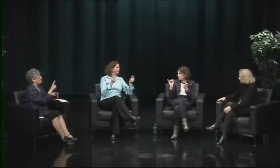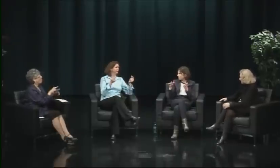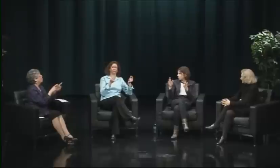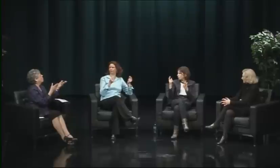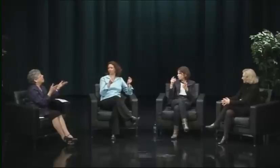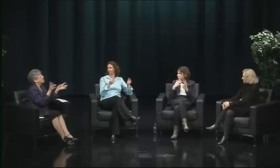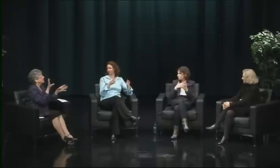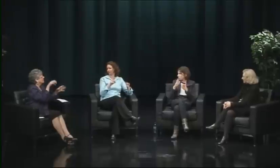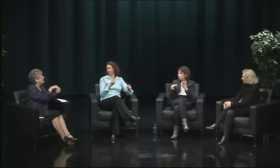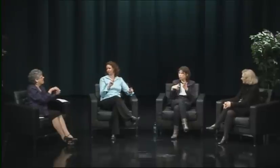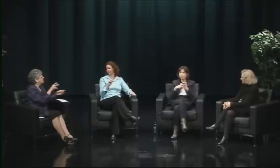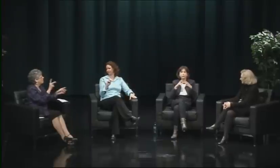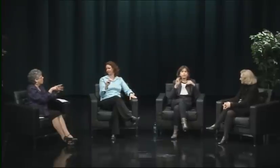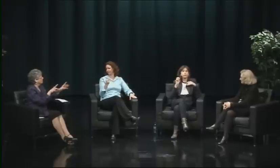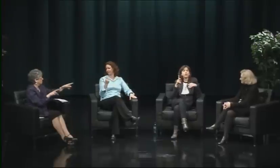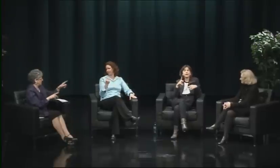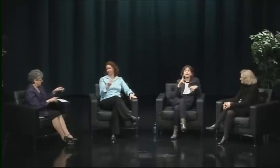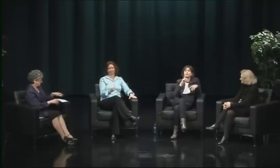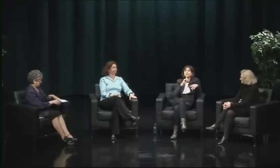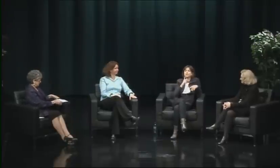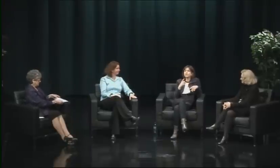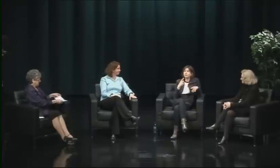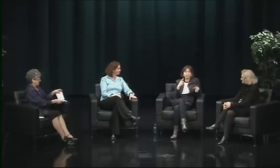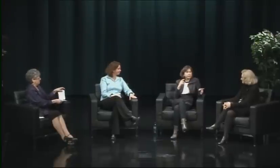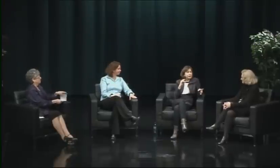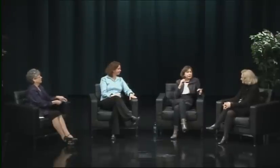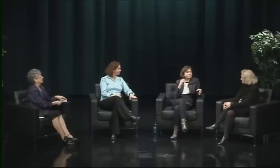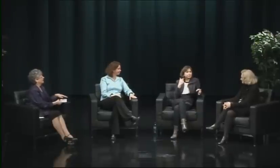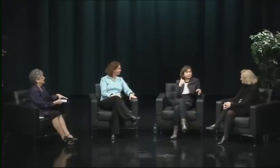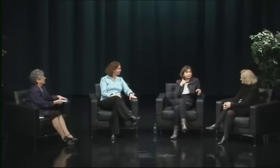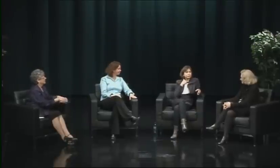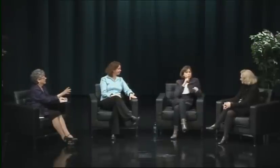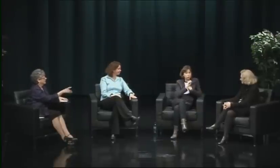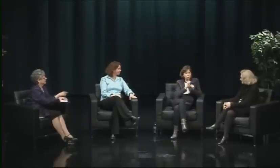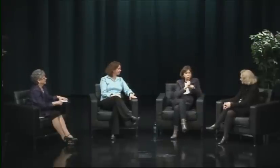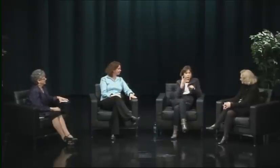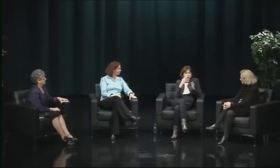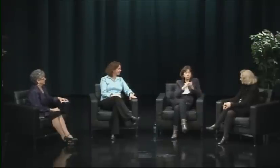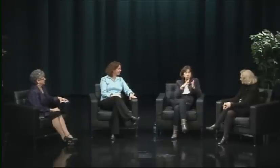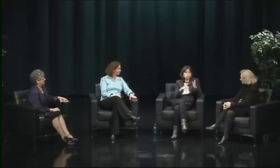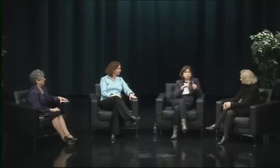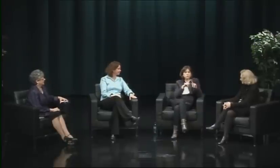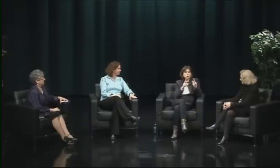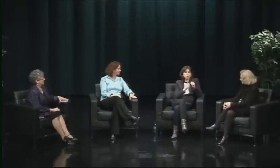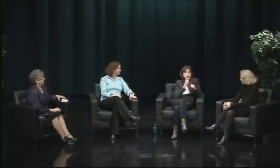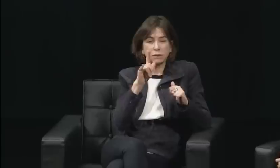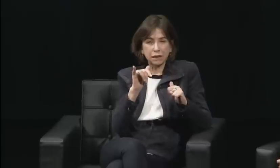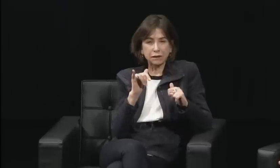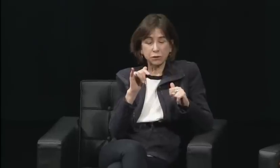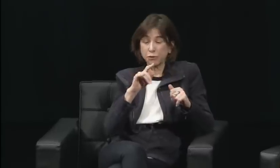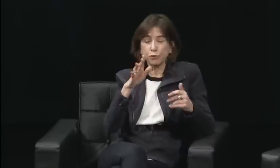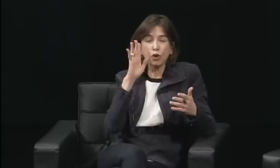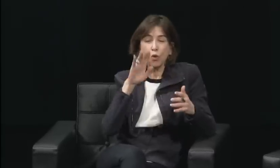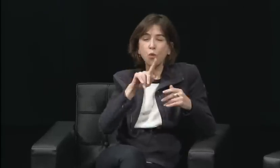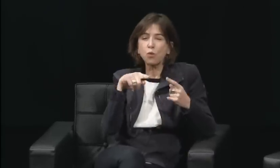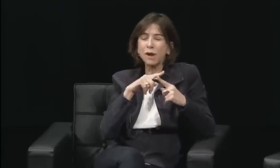and also the DPN PR camp, and I was involved as PR manager for the DPN camp,